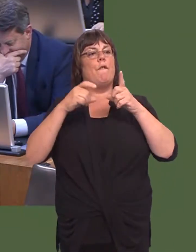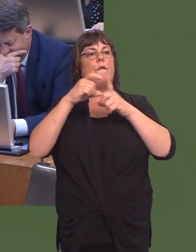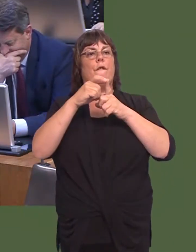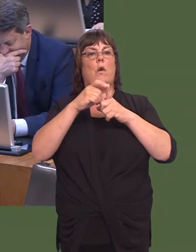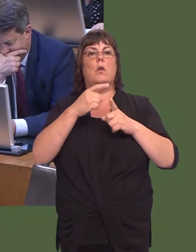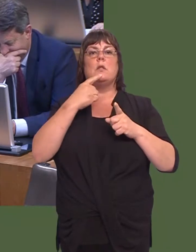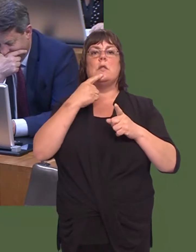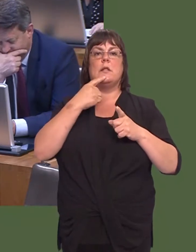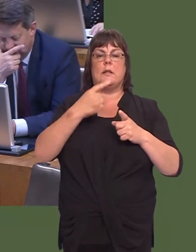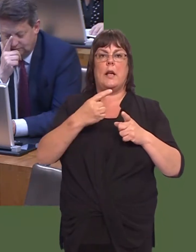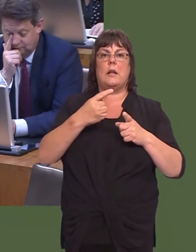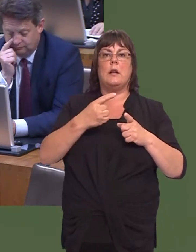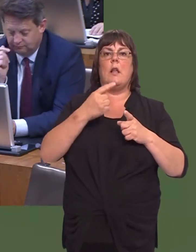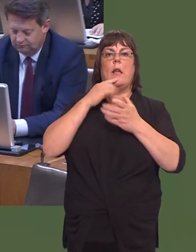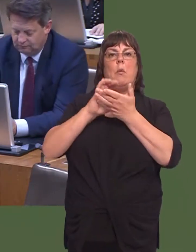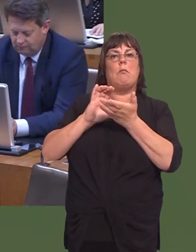£100 million in the site from late 2018.